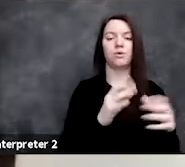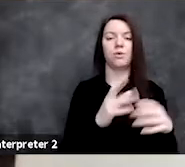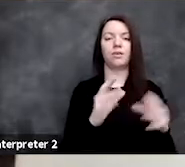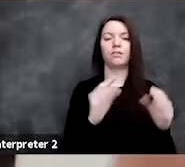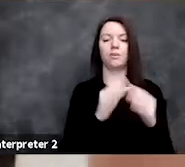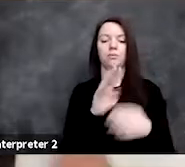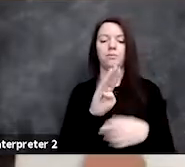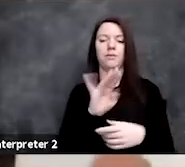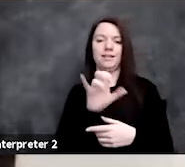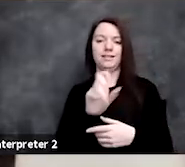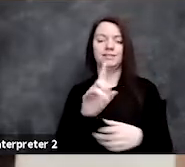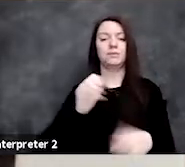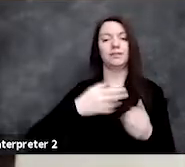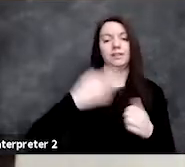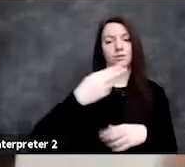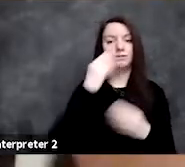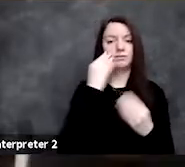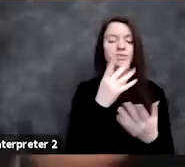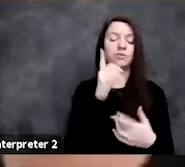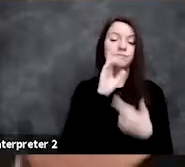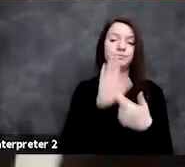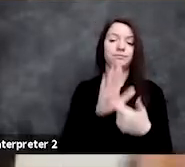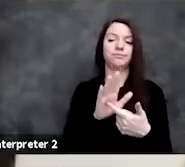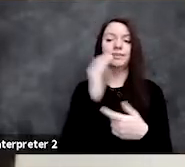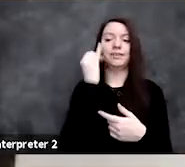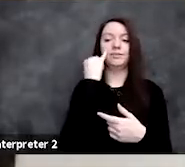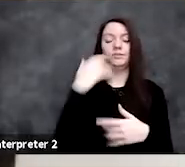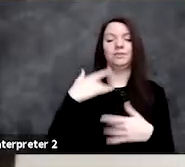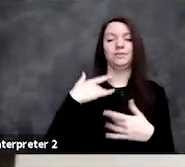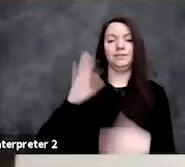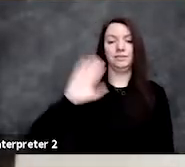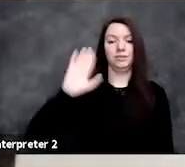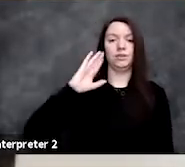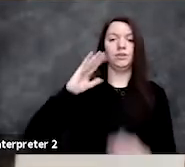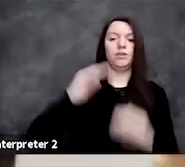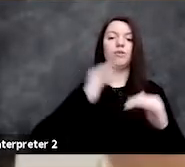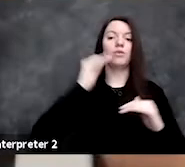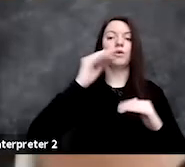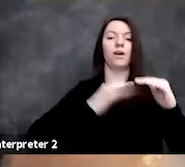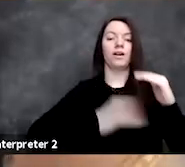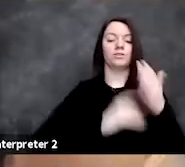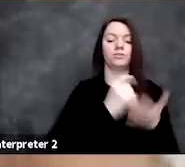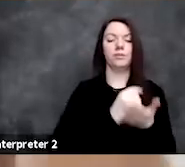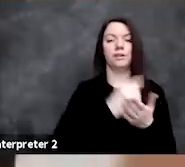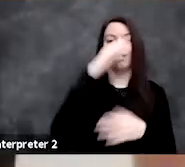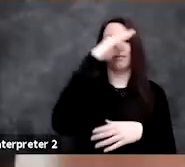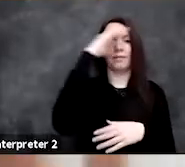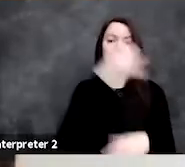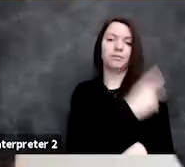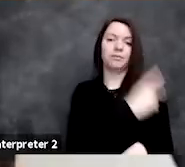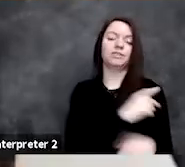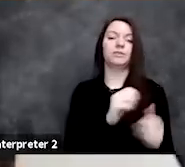So for example, if there's a history of over or under-treatment of black patients with diabetes,